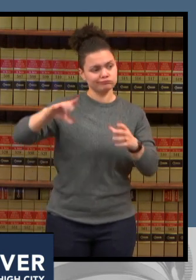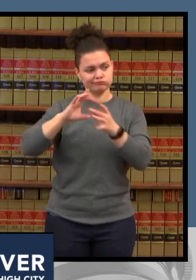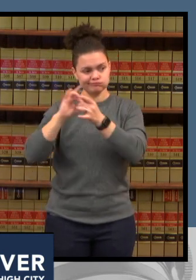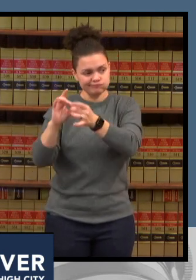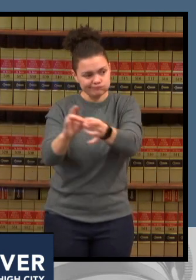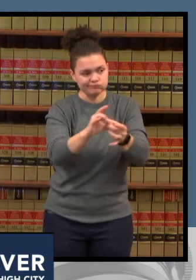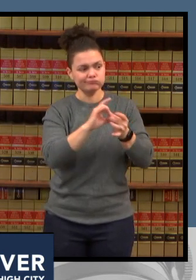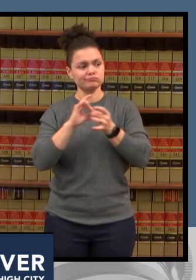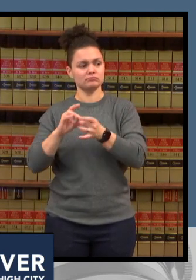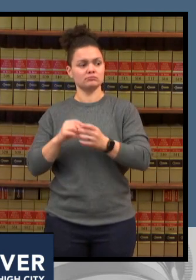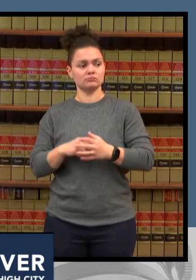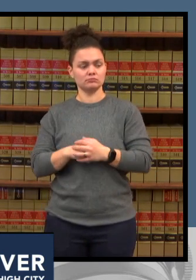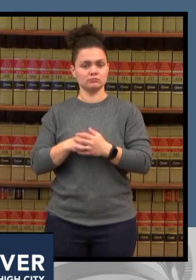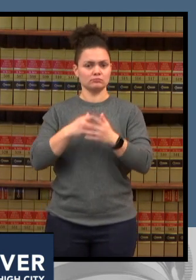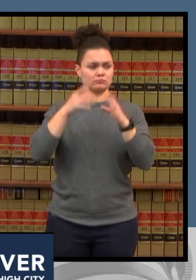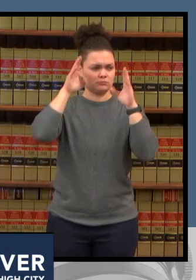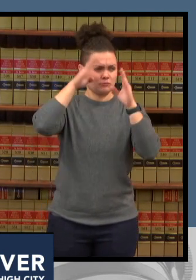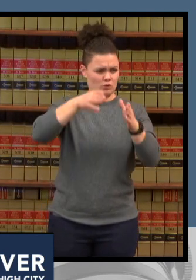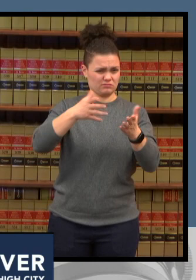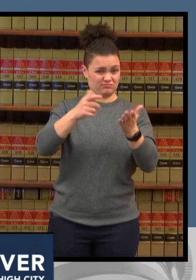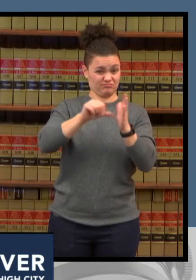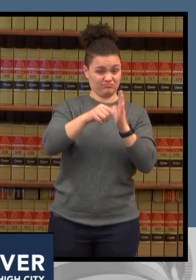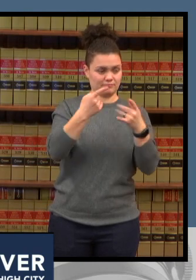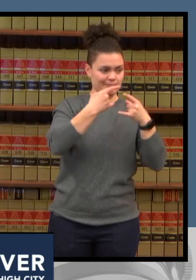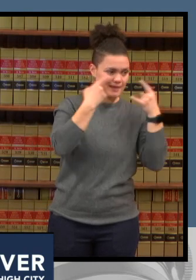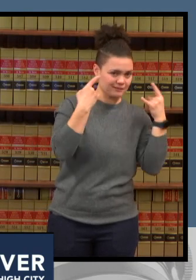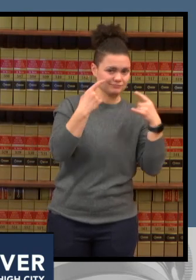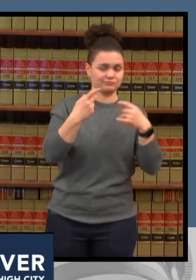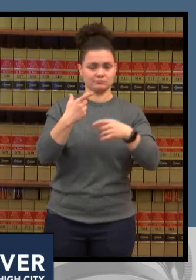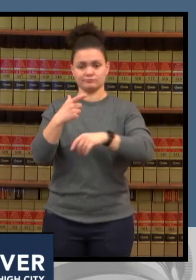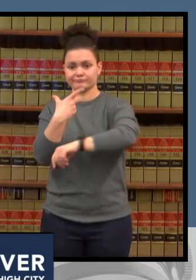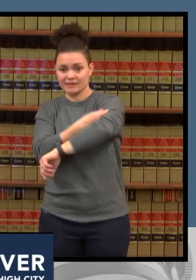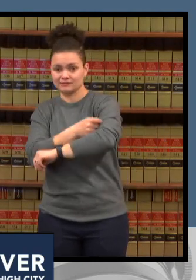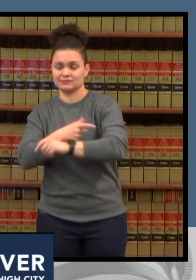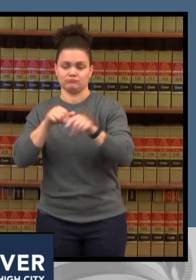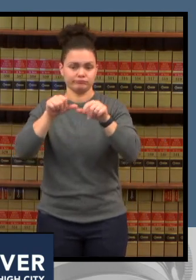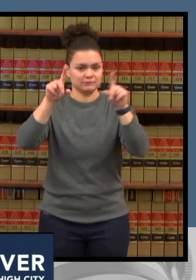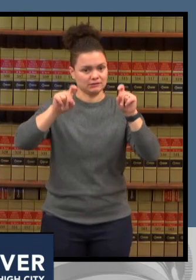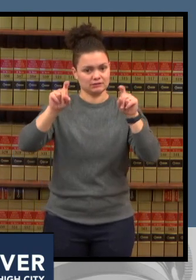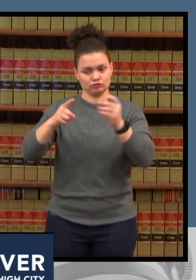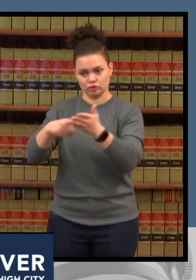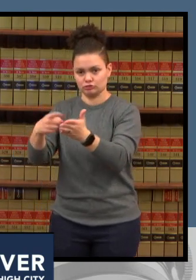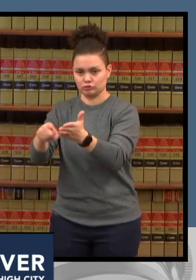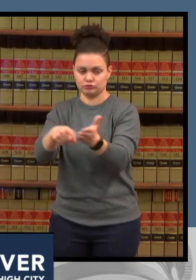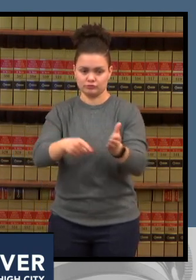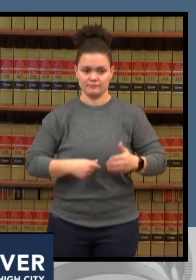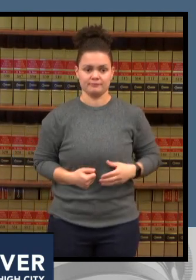and getting vaccinated most importantly thanks thank you dr price yeah hi i wanted to address